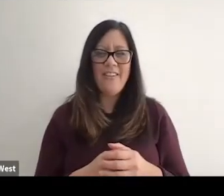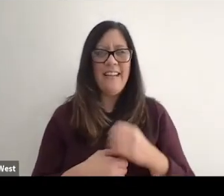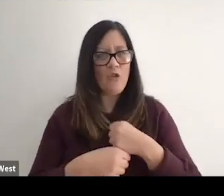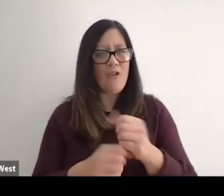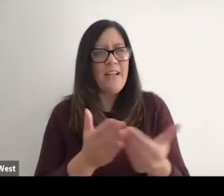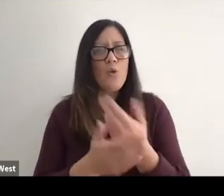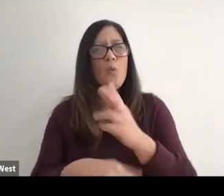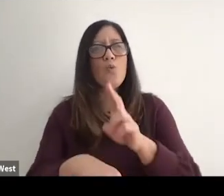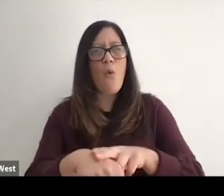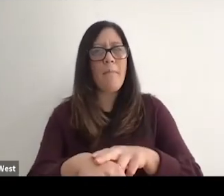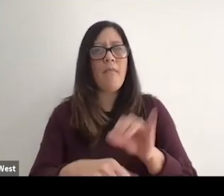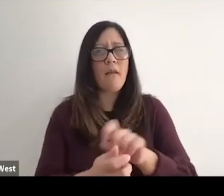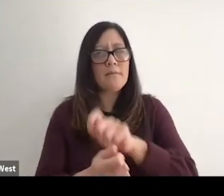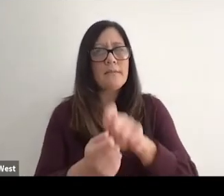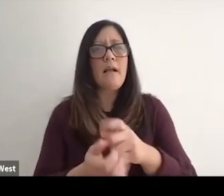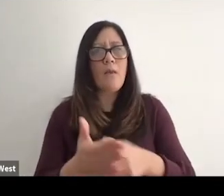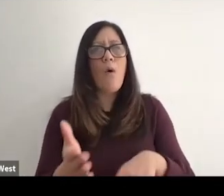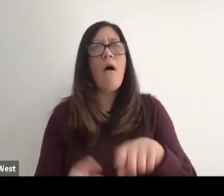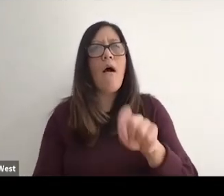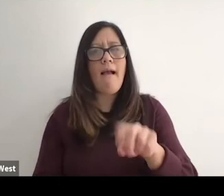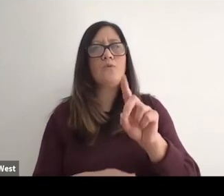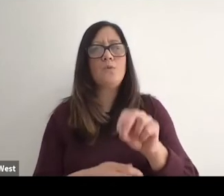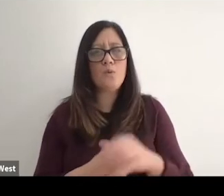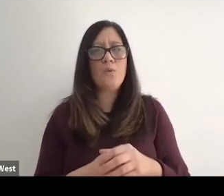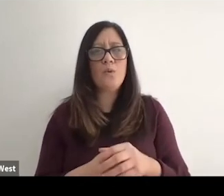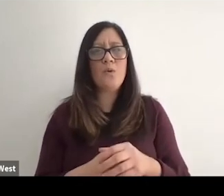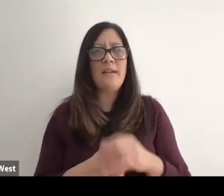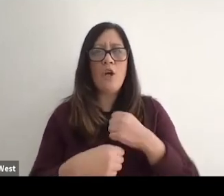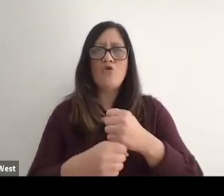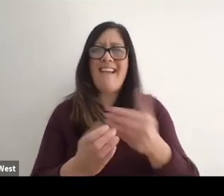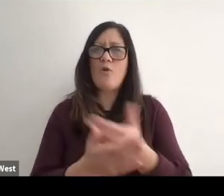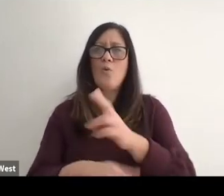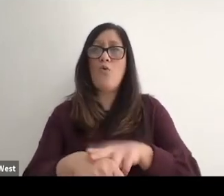normal and I knew that's exactly what I had to do was to create that new normal.